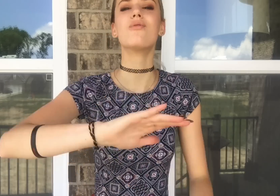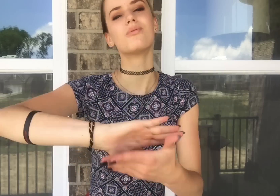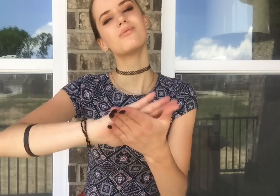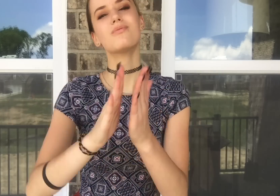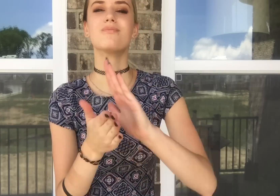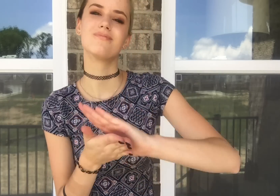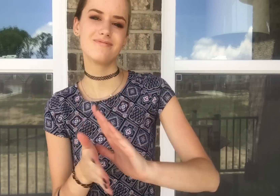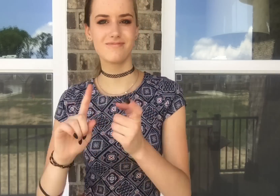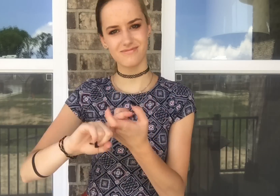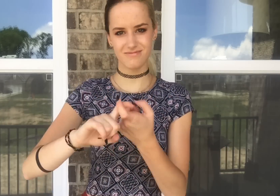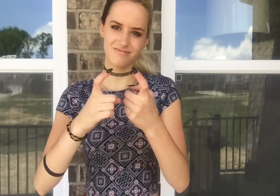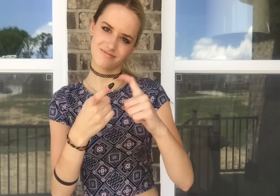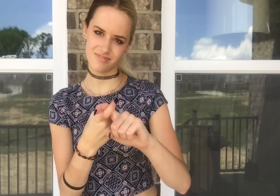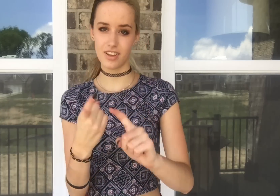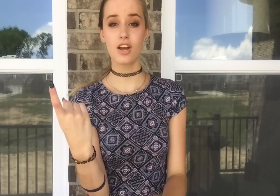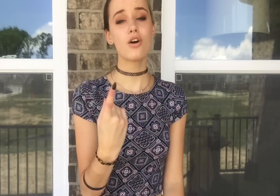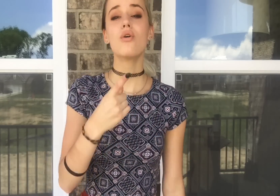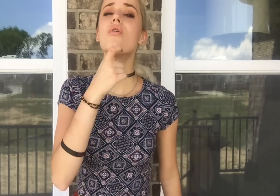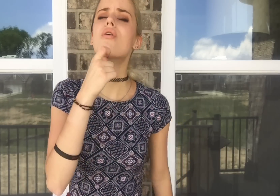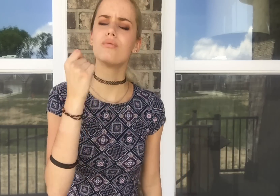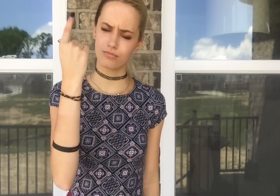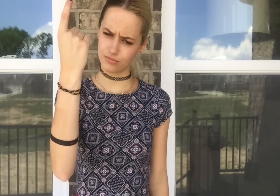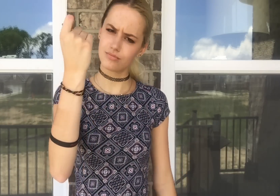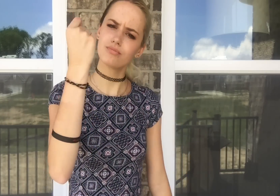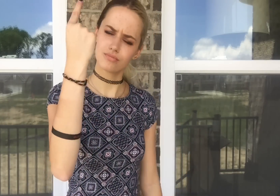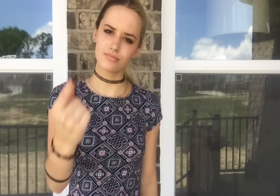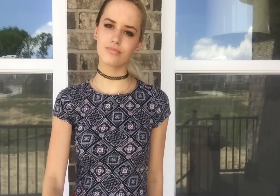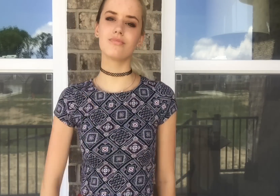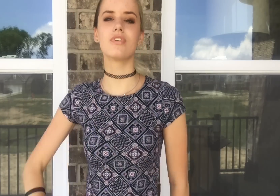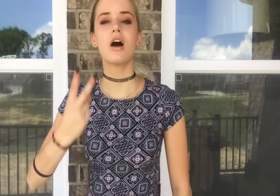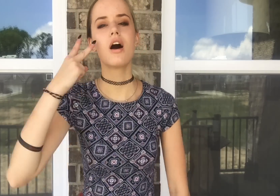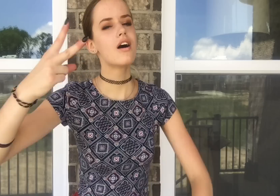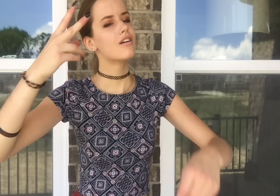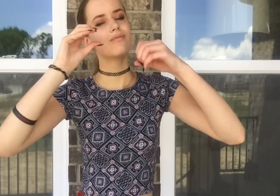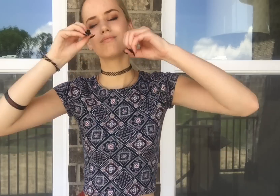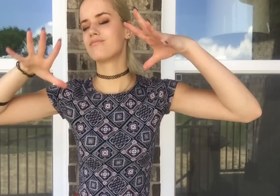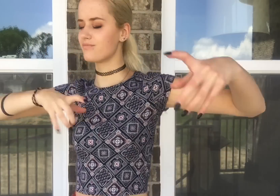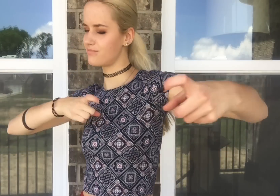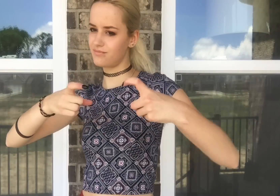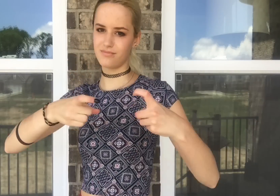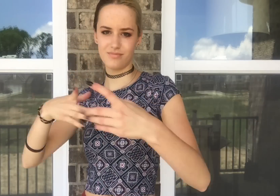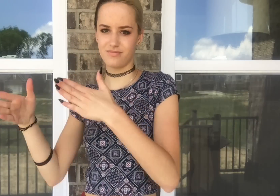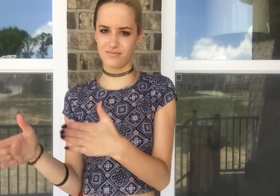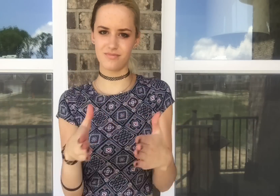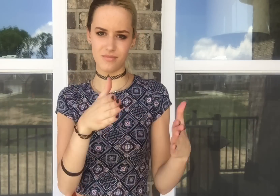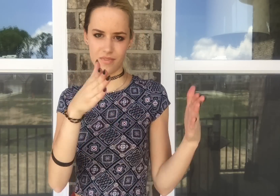You'll turn to a friend Someone that understands And sees through the master plan